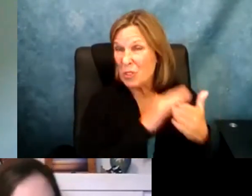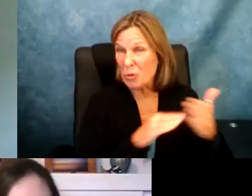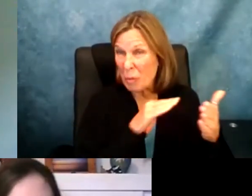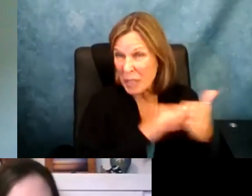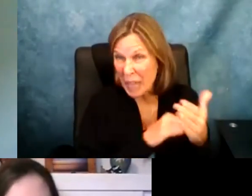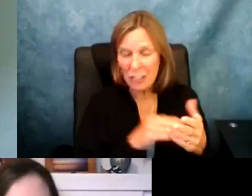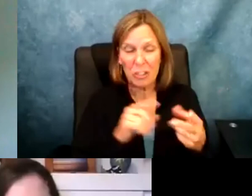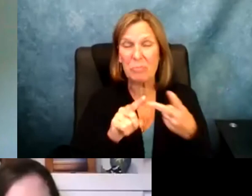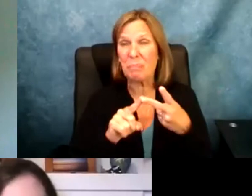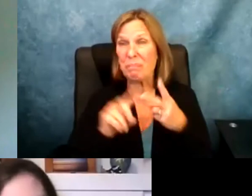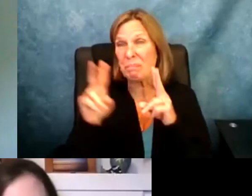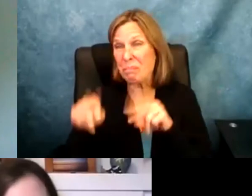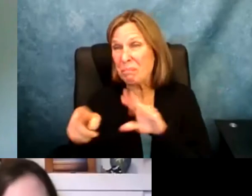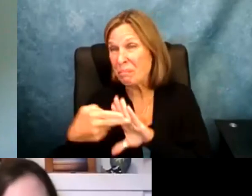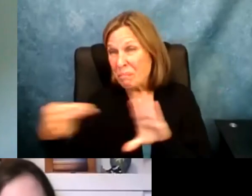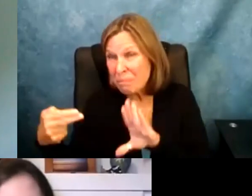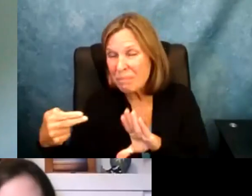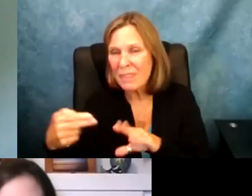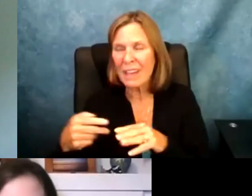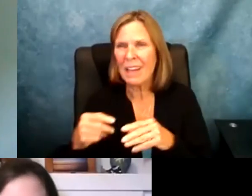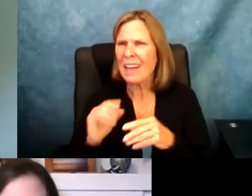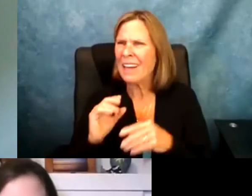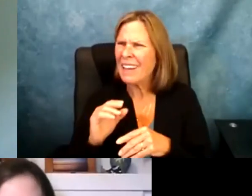want to say there really are these issues of